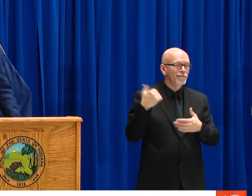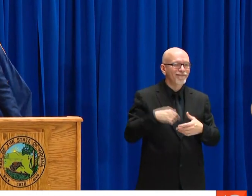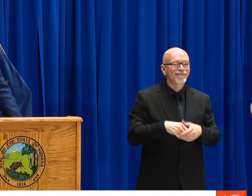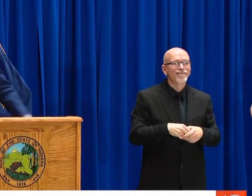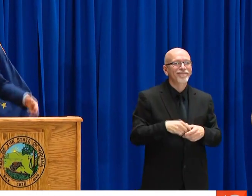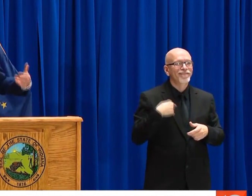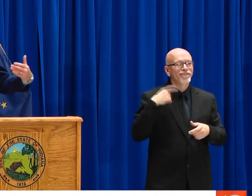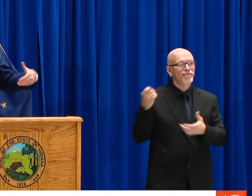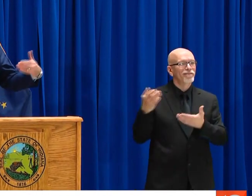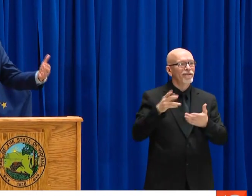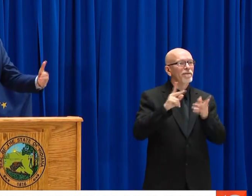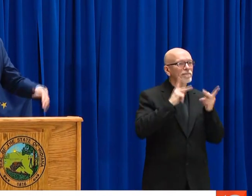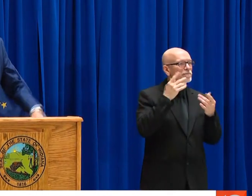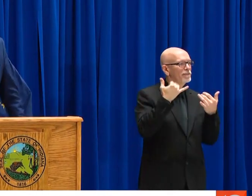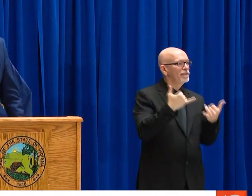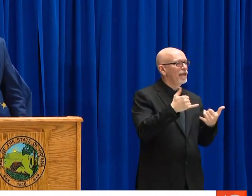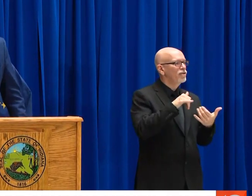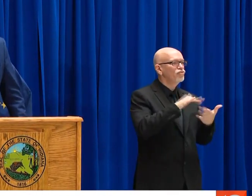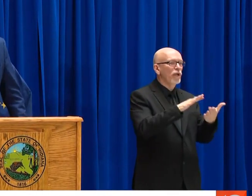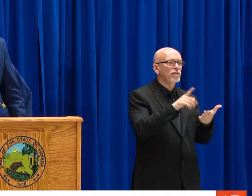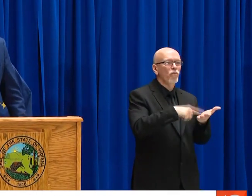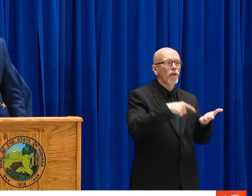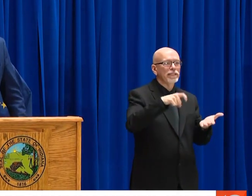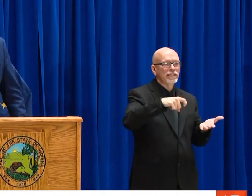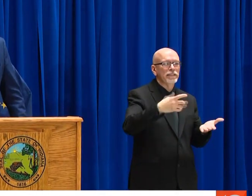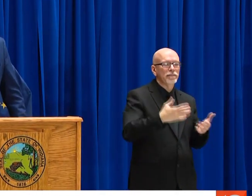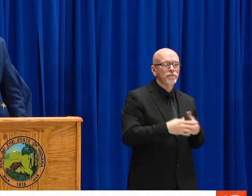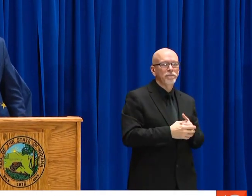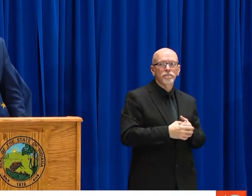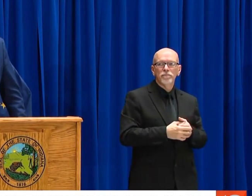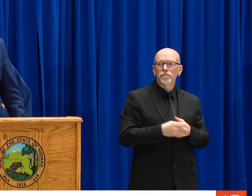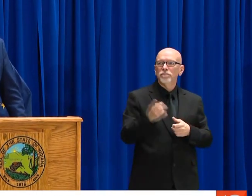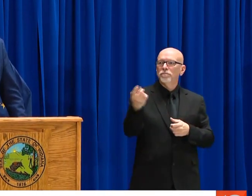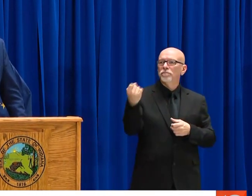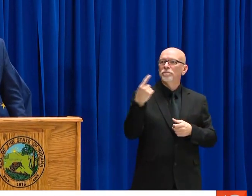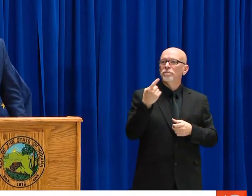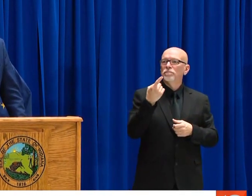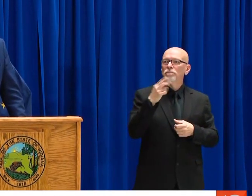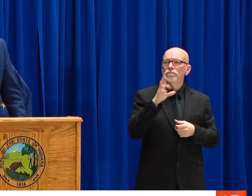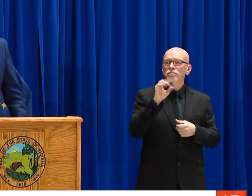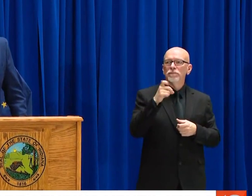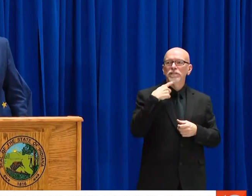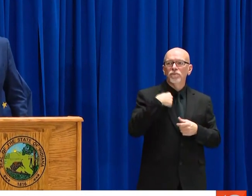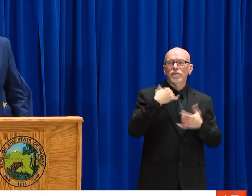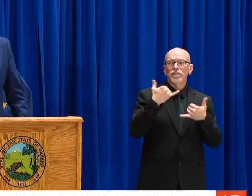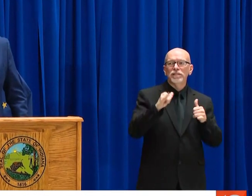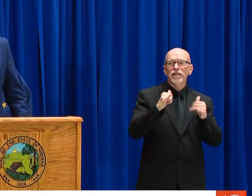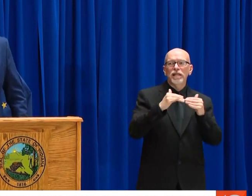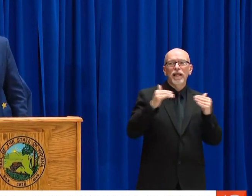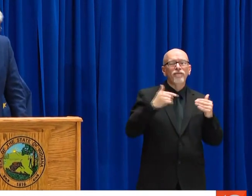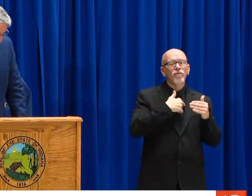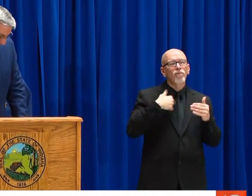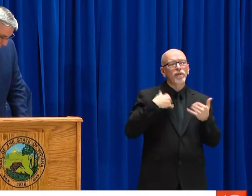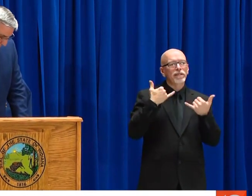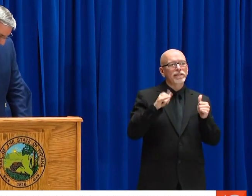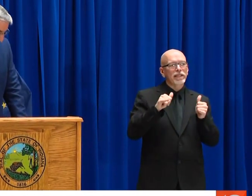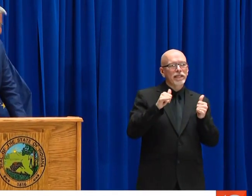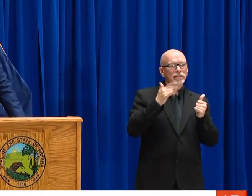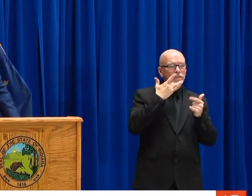FOLKS ARE -- I SHOULD HAVE BROUGHT THAT HAND SANITIZER THAT I HAVE TWO BOXES OF NOW -- OUT HERE.